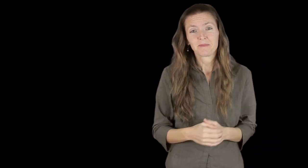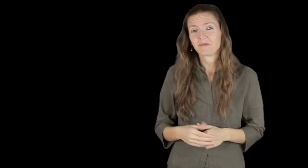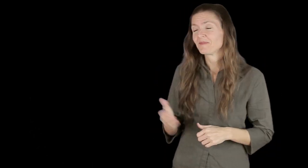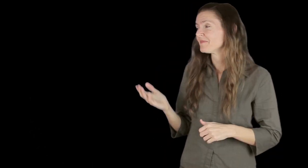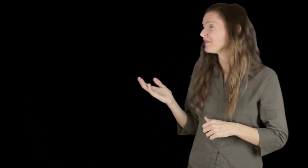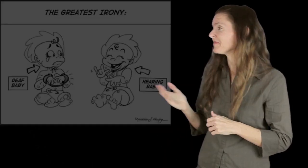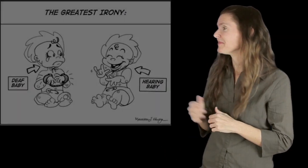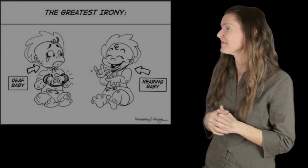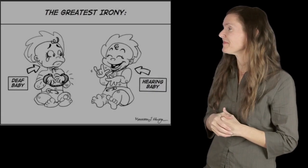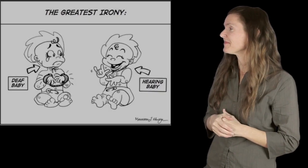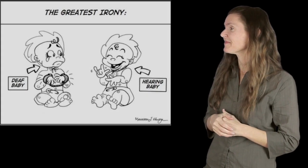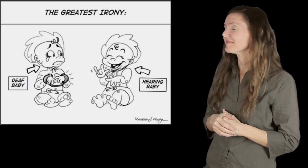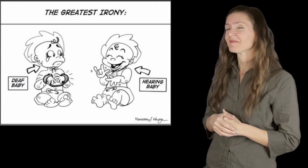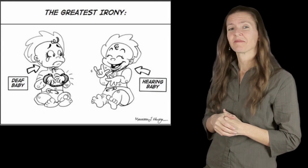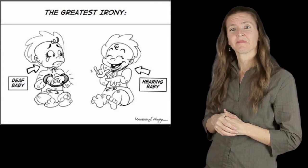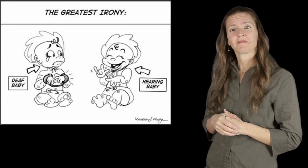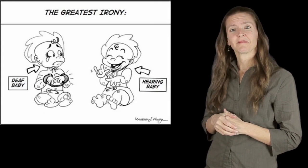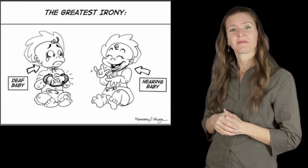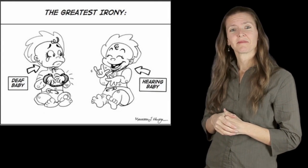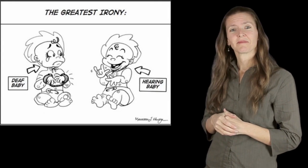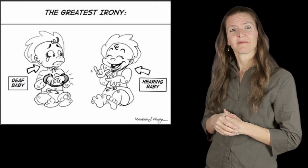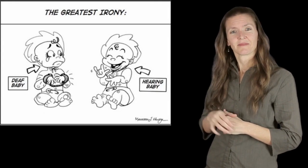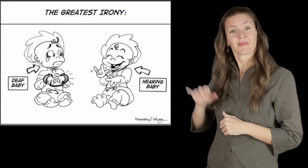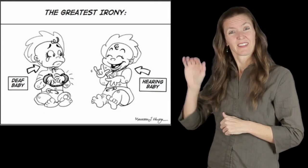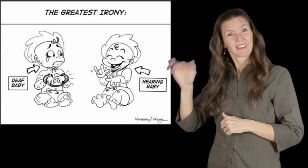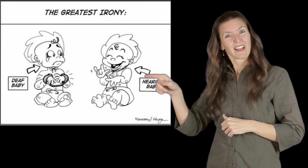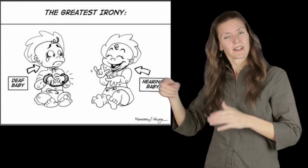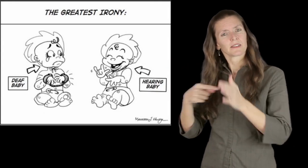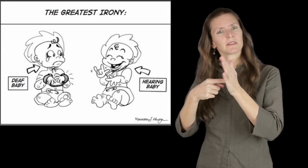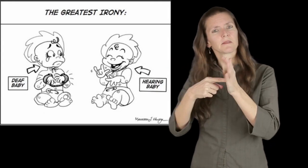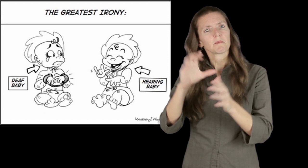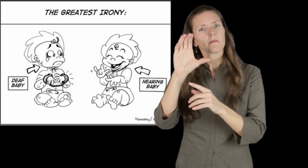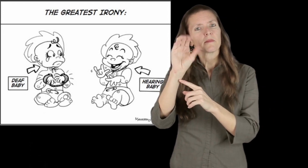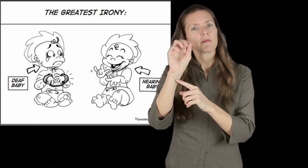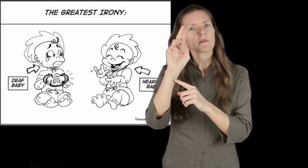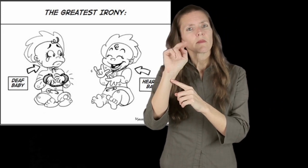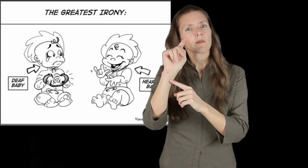[Image: Famed cartoon by Maureen Kluzsa, The Greatest Irony. Two seated babies are wearing bonnets and diapers. The baby on the left has text and an arrow that designates the baby as “Deaf baby.” The baby is depicted as distressed and with a single tear falling down their cheek as their wrists are handcuffed. To the right is the baby designated as “Hearing baby,” who is signing the “I love you” sign, while smiling and laughing.]